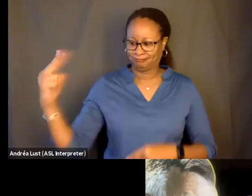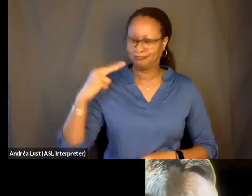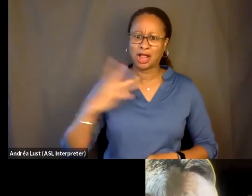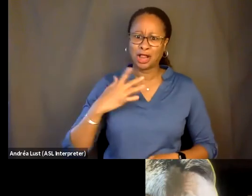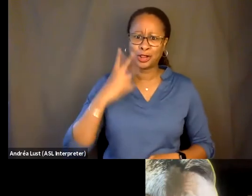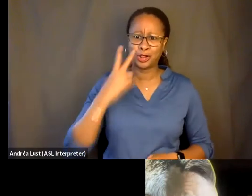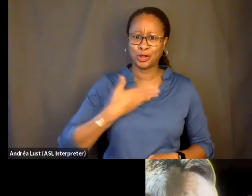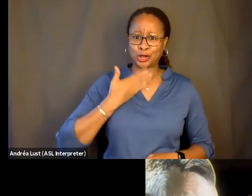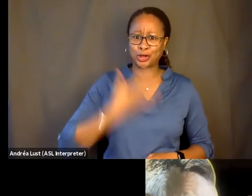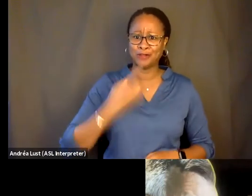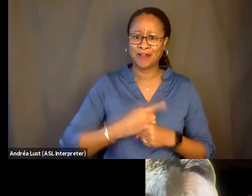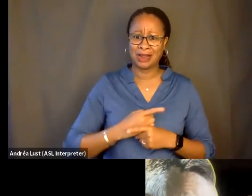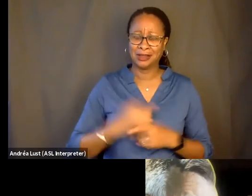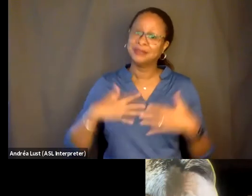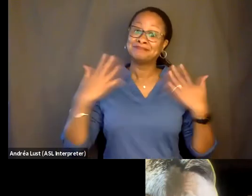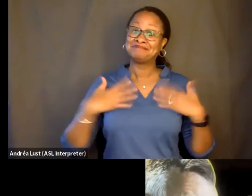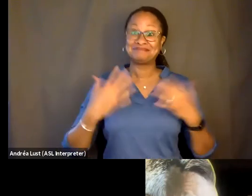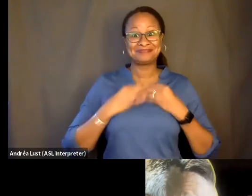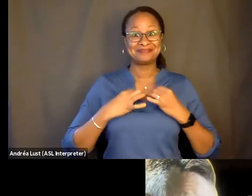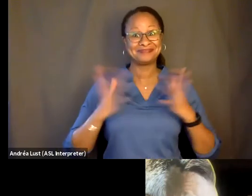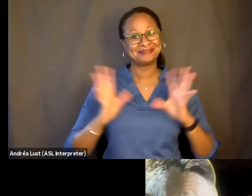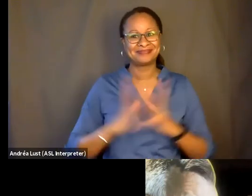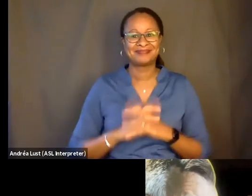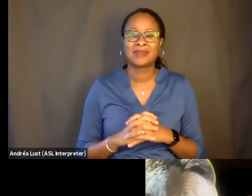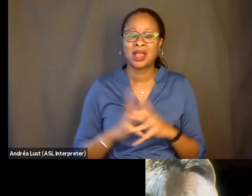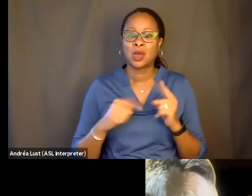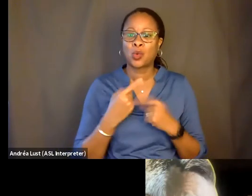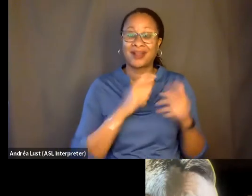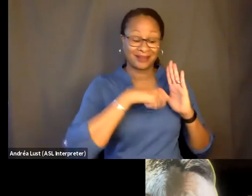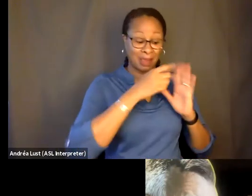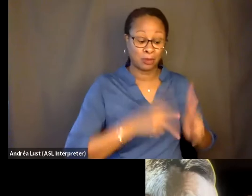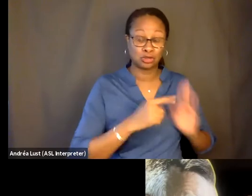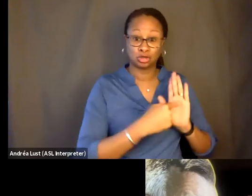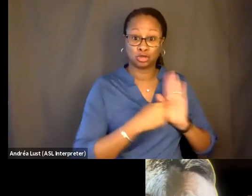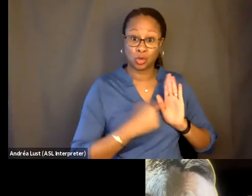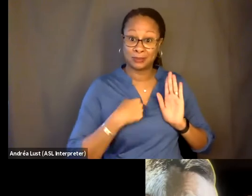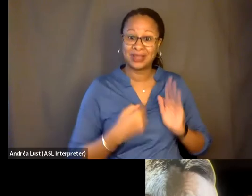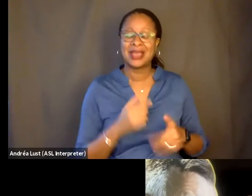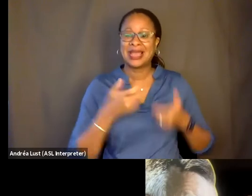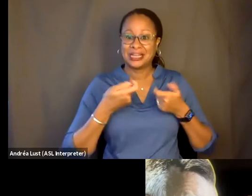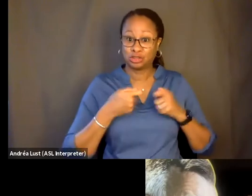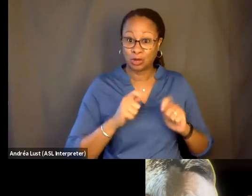And so, you know, what "Cameraperson" revealed to me is that, like, in attempting to look good,